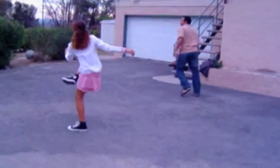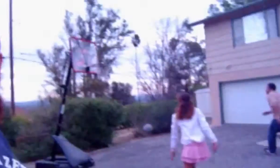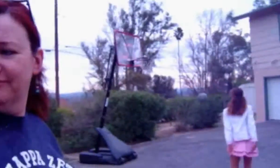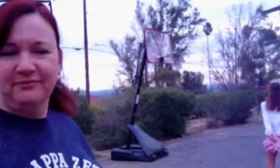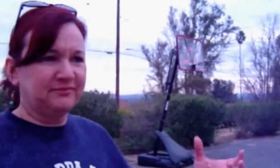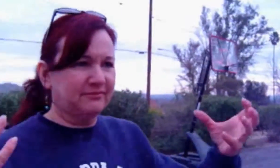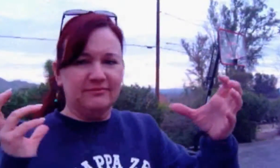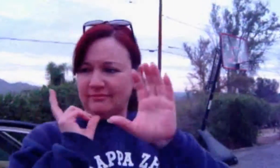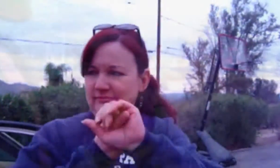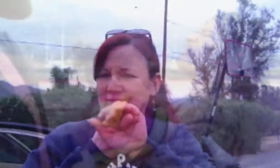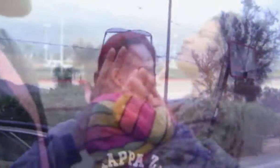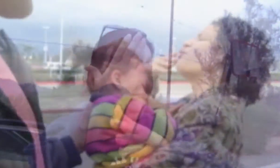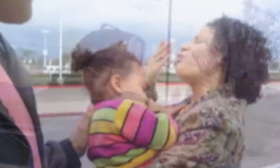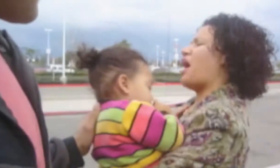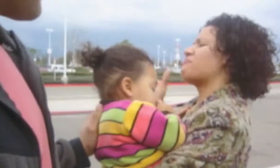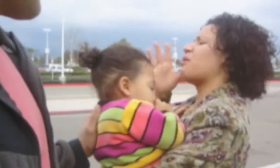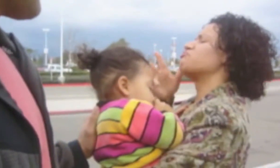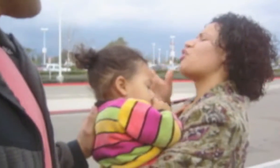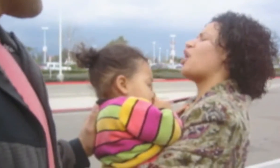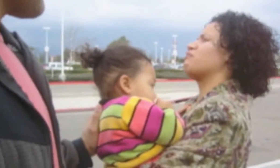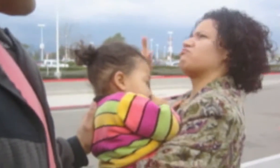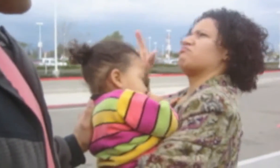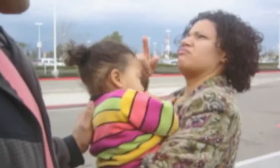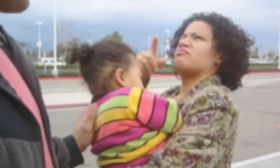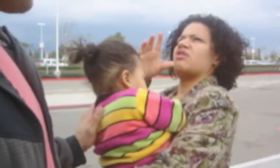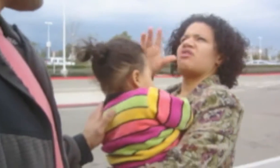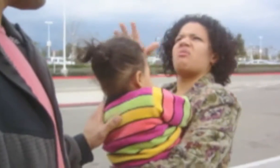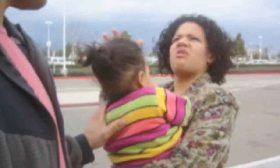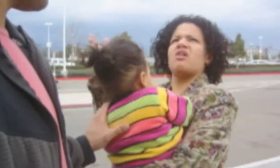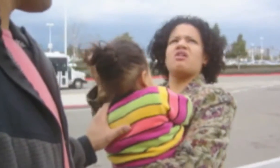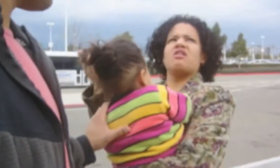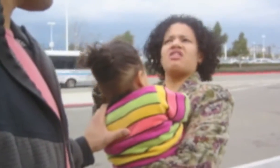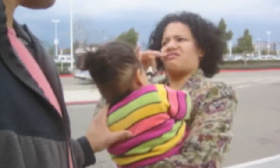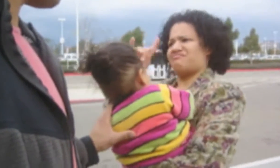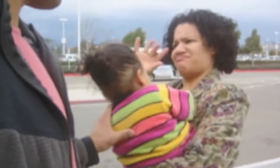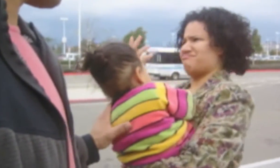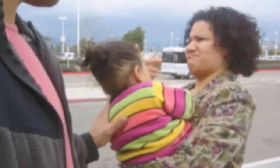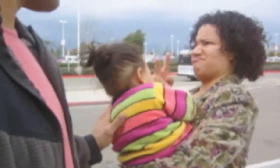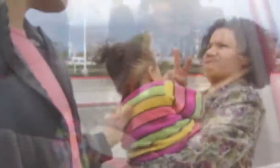...do you want to ride along.... ...she saw grandma go by and looked confused...